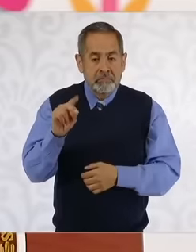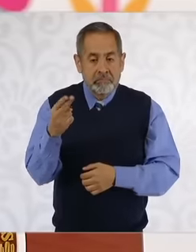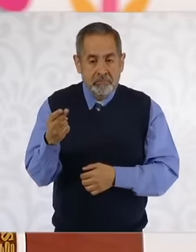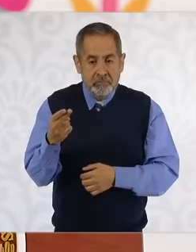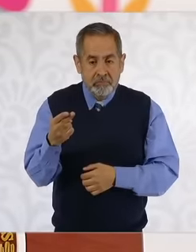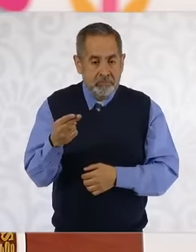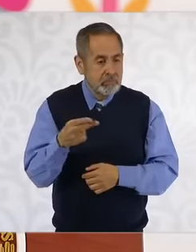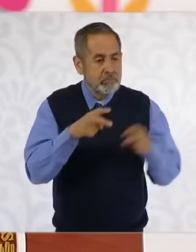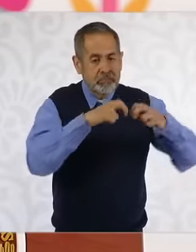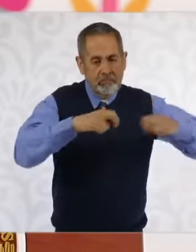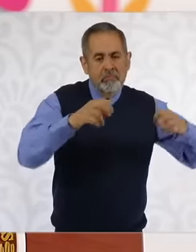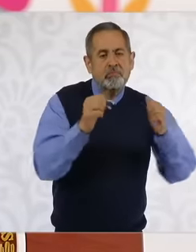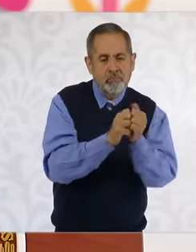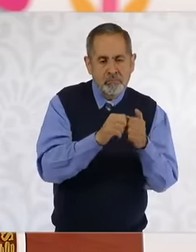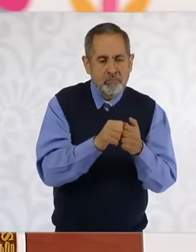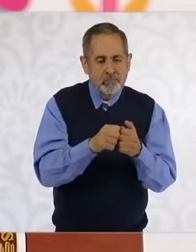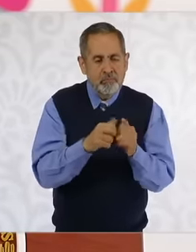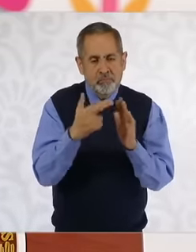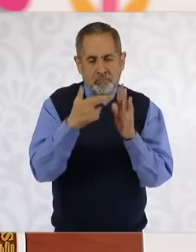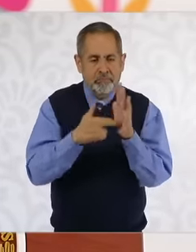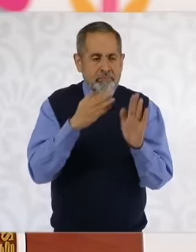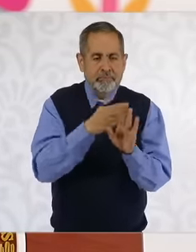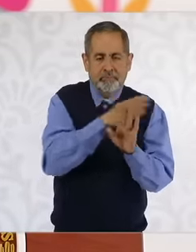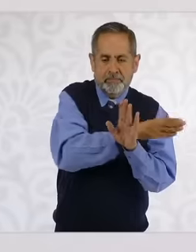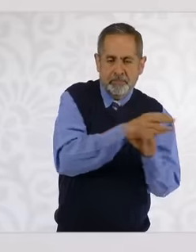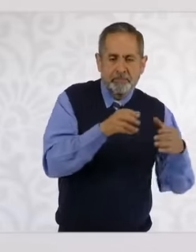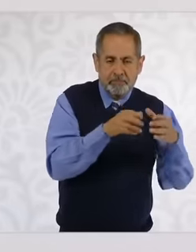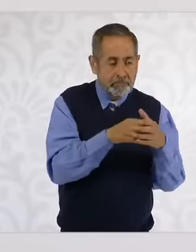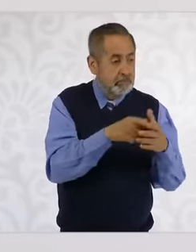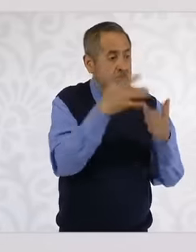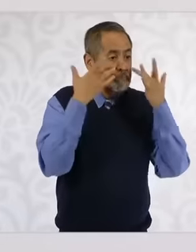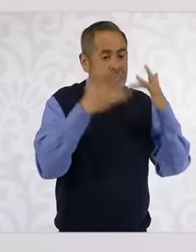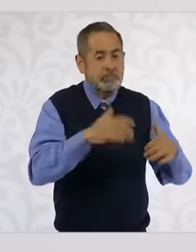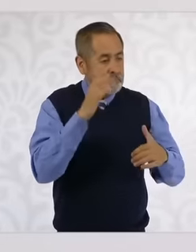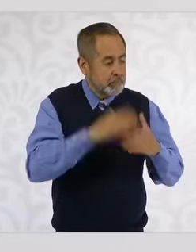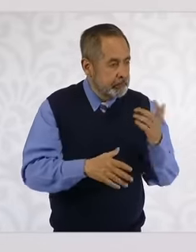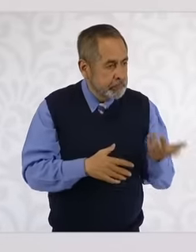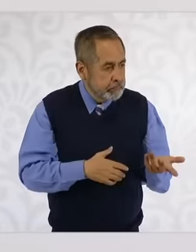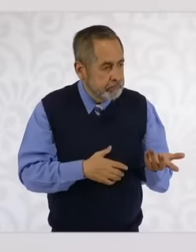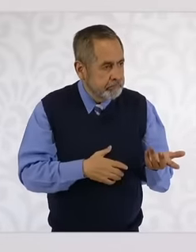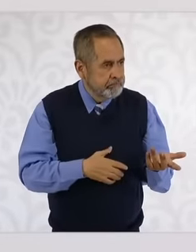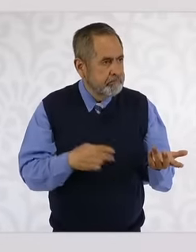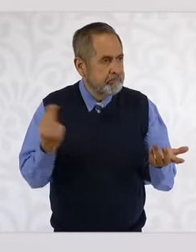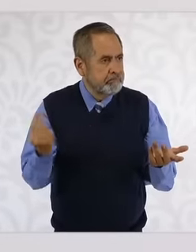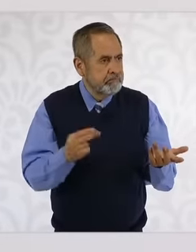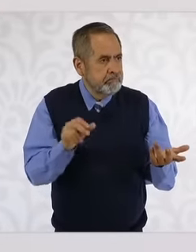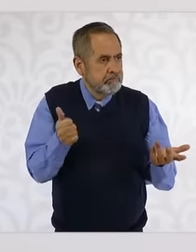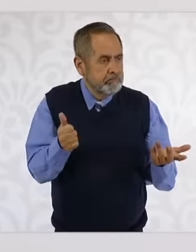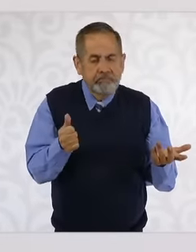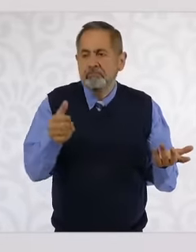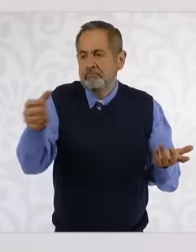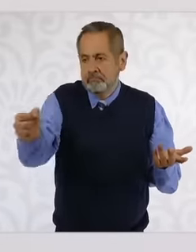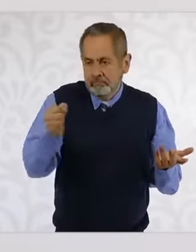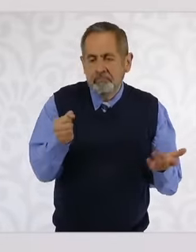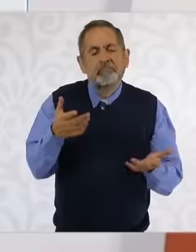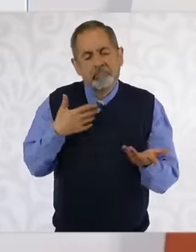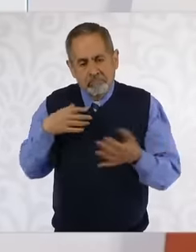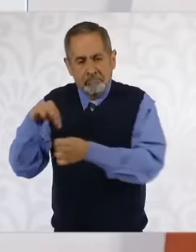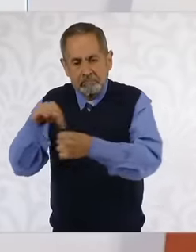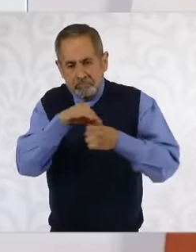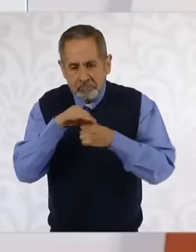and among other things we also said Well, the fact that